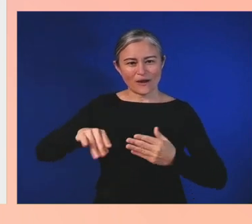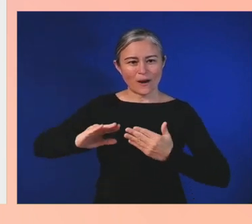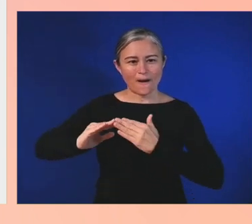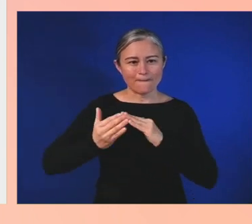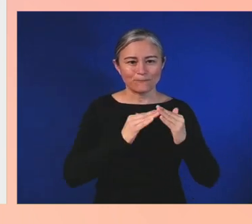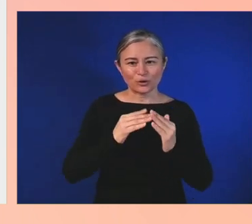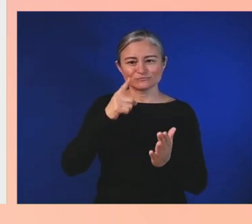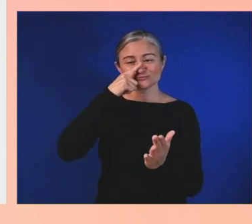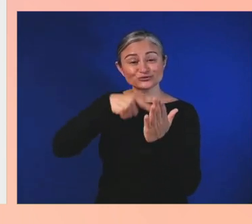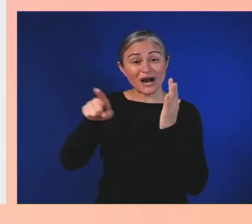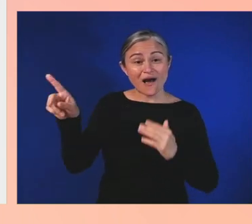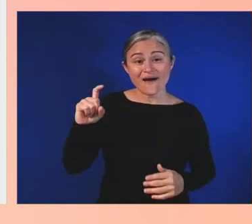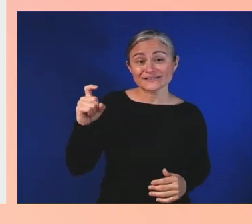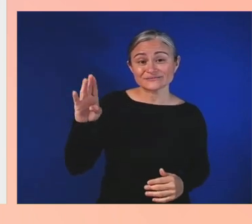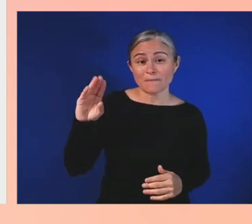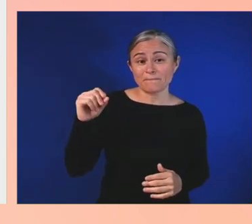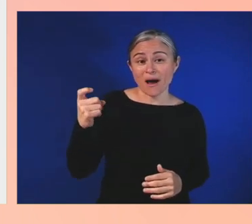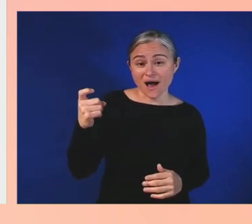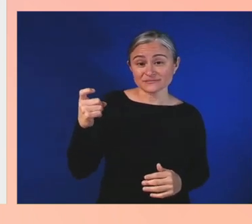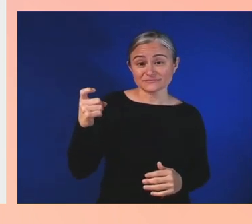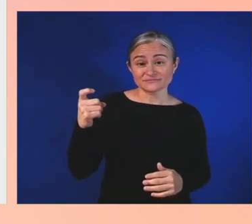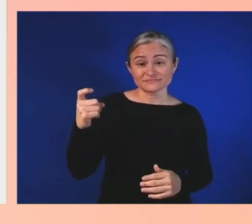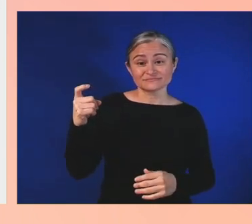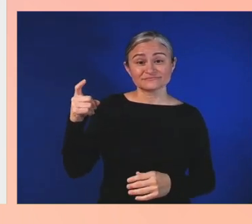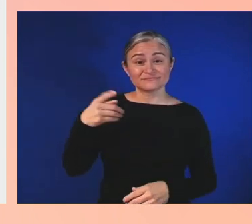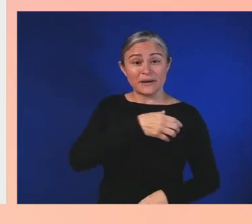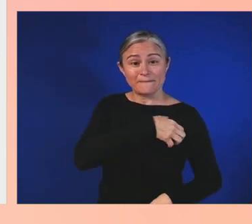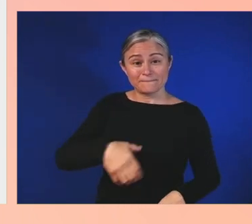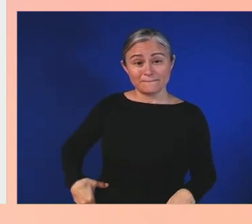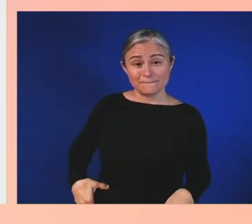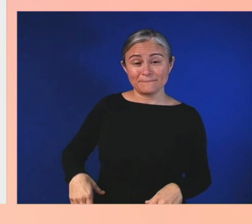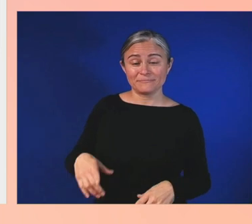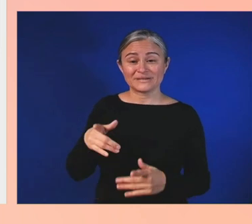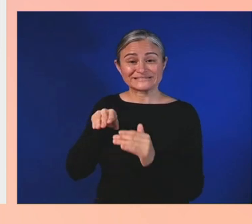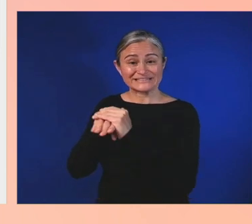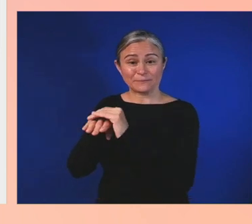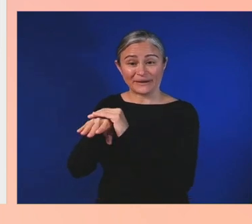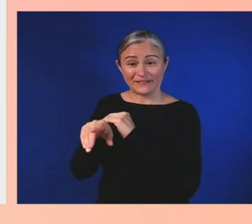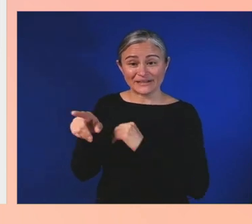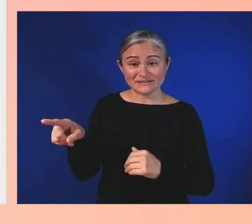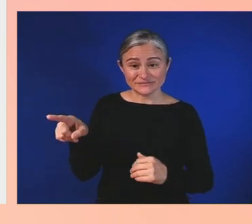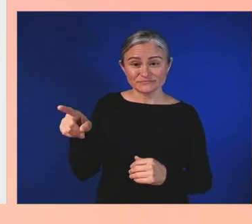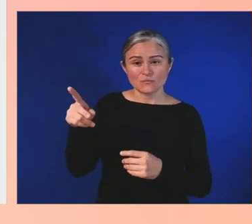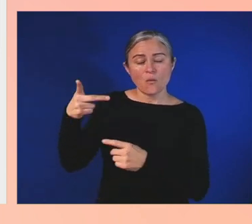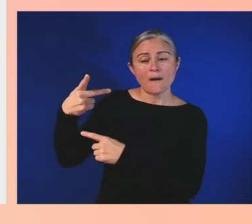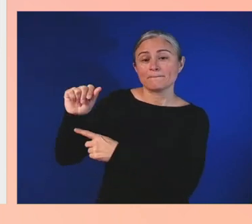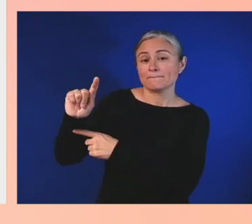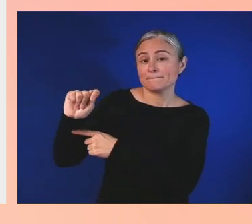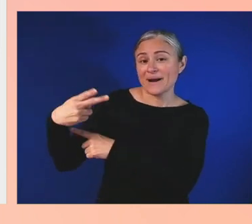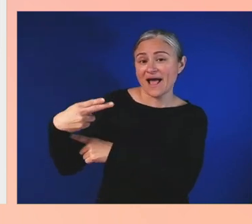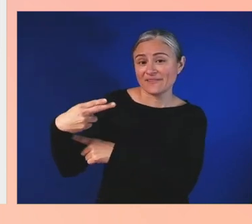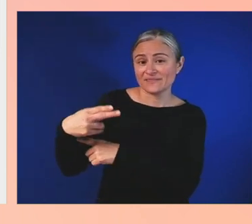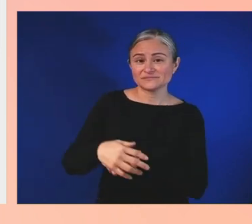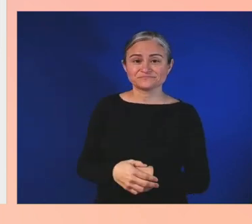Accessibility Explorer Path. Now, ambassadors are players from a wide range of backgrounds